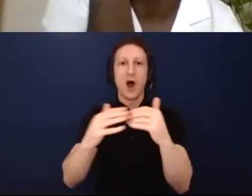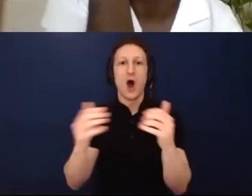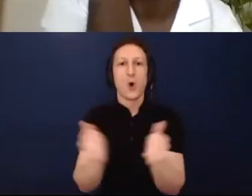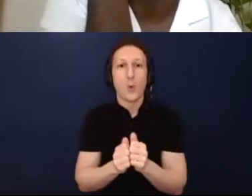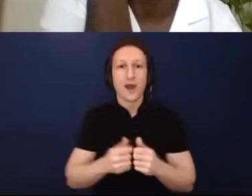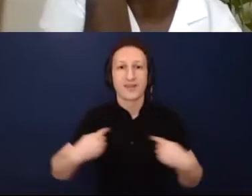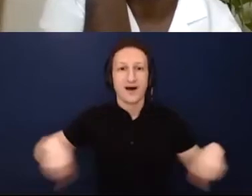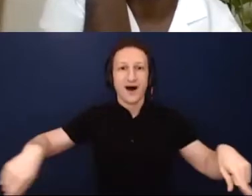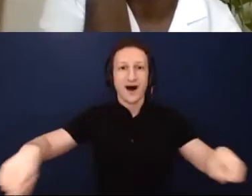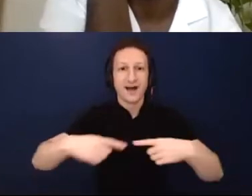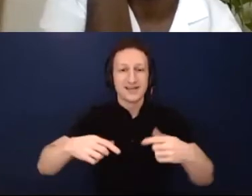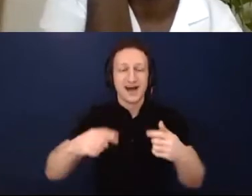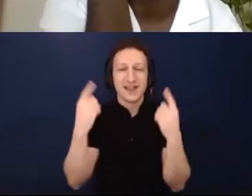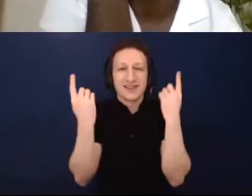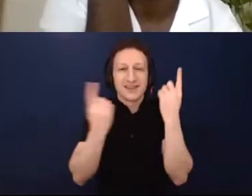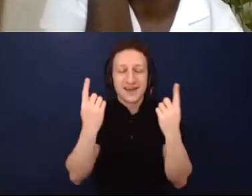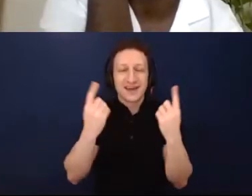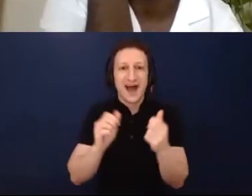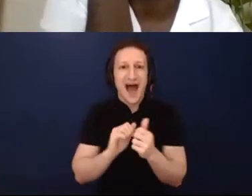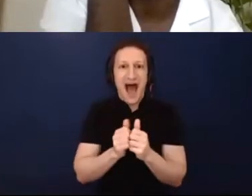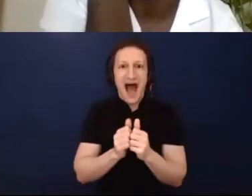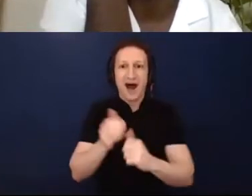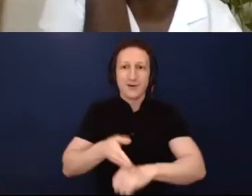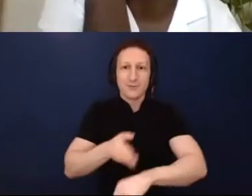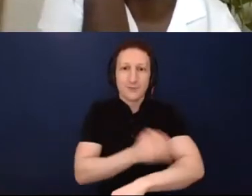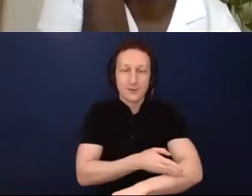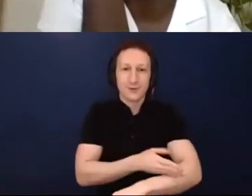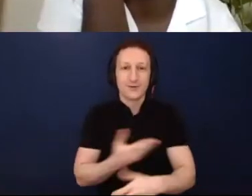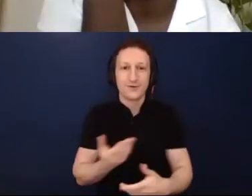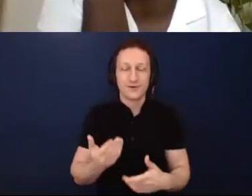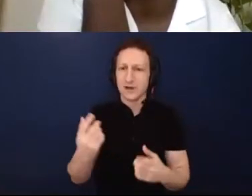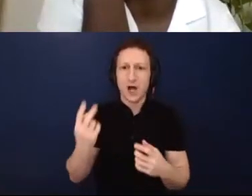doing better? How can we be- Have we been feeling like we're stuck in a